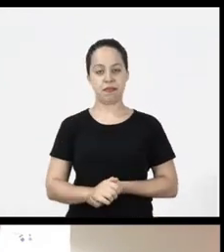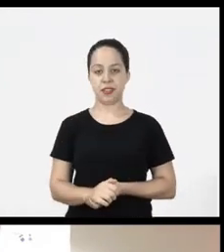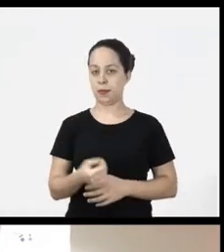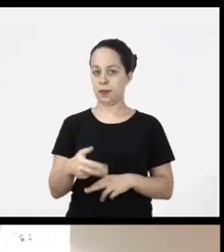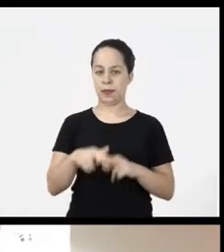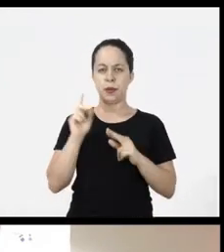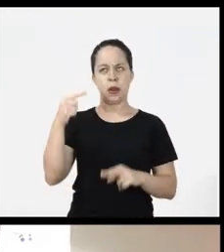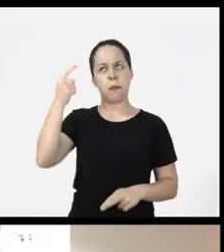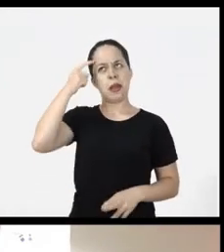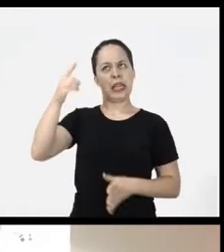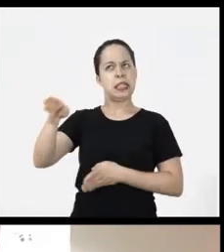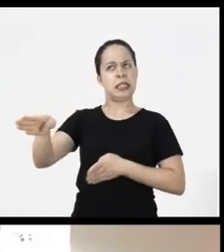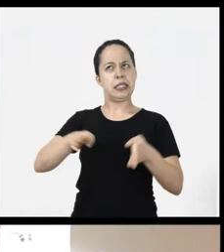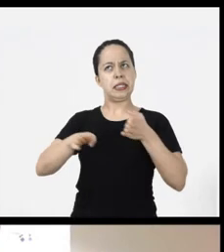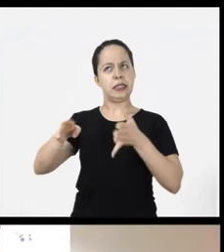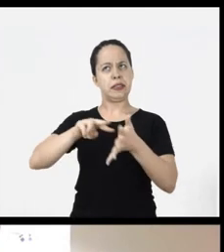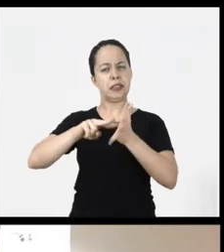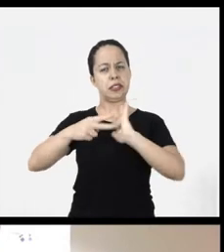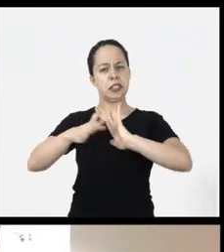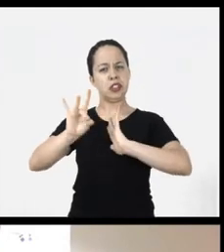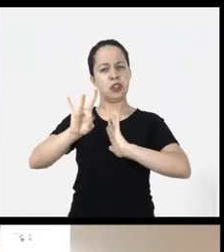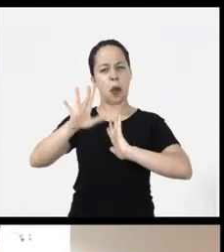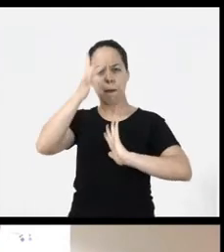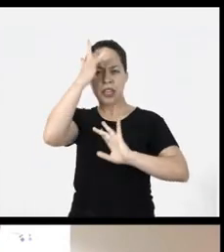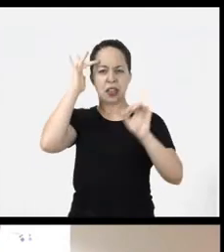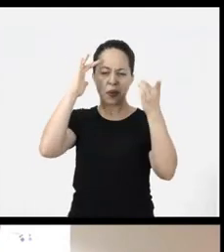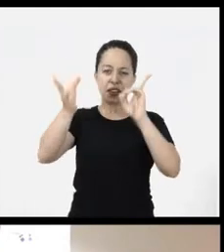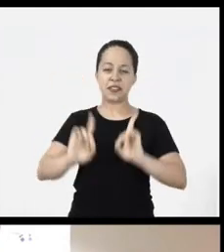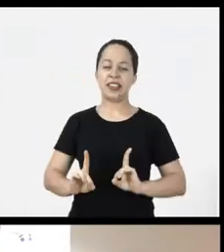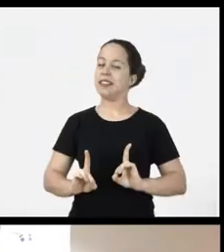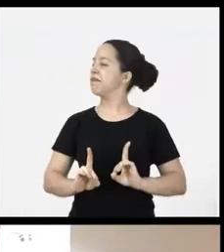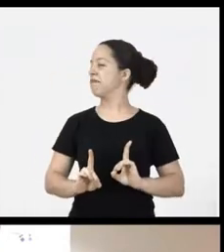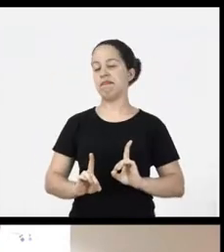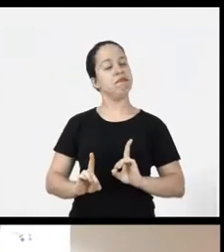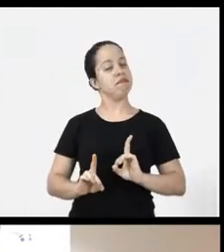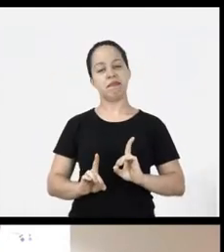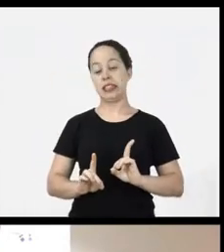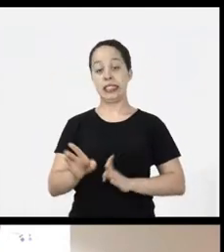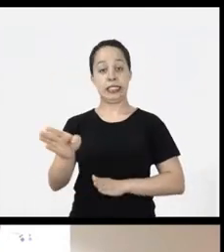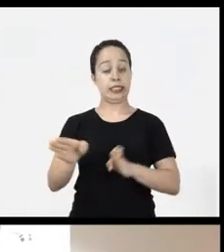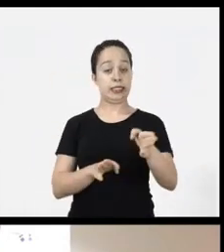so we always think that accessibility is good for people with disabilities, in